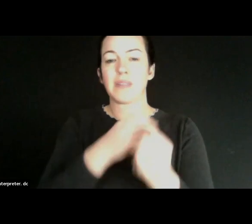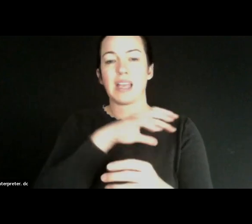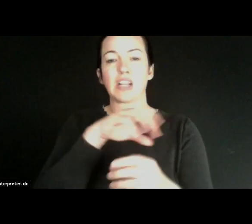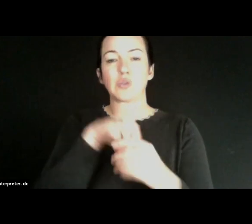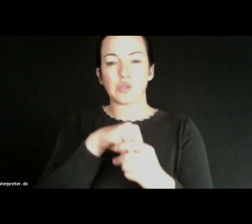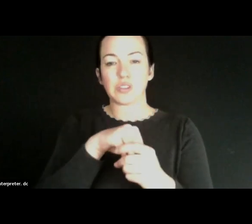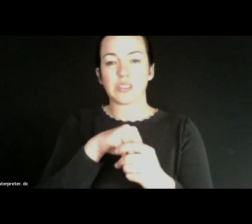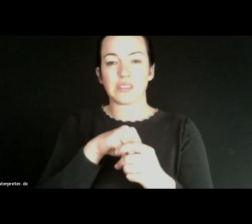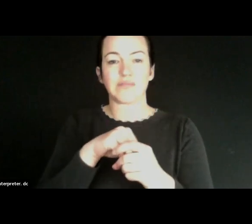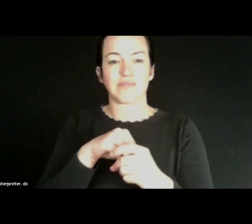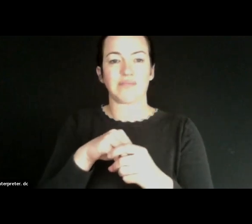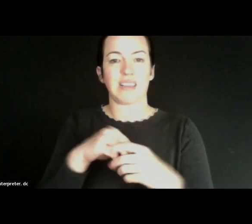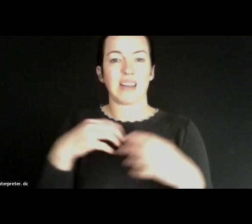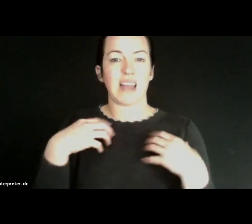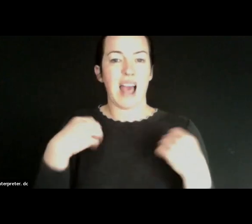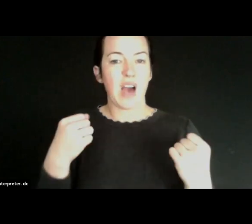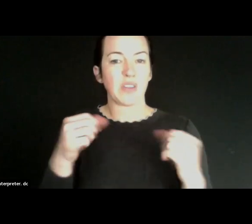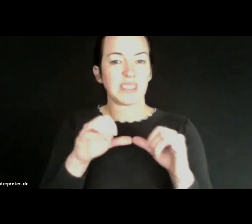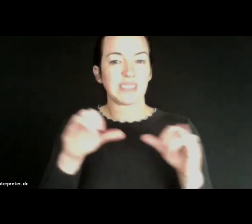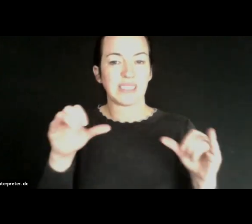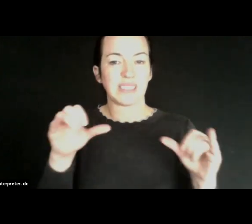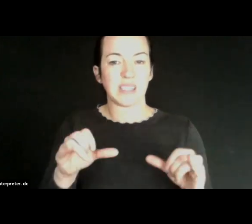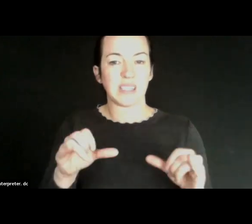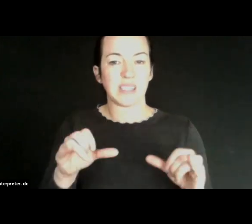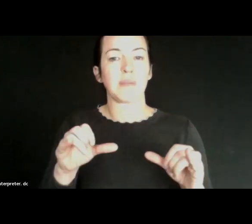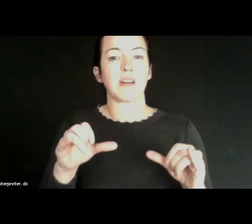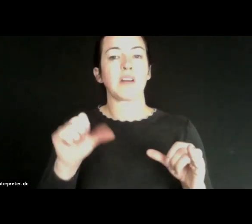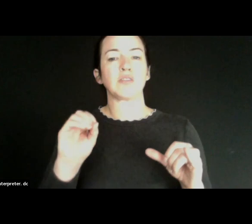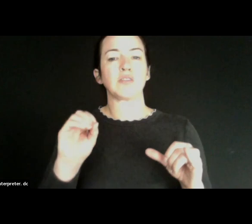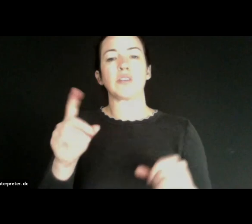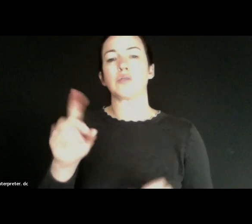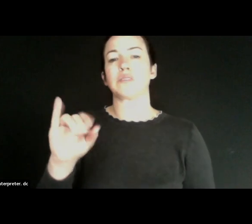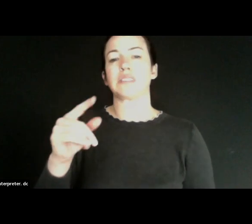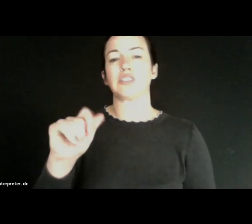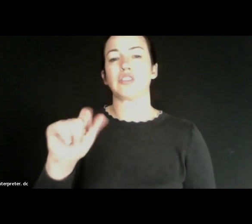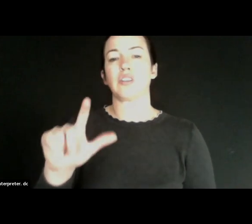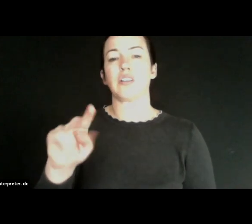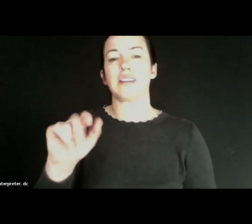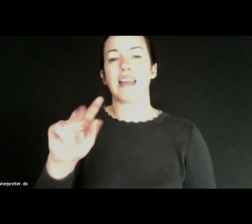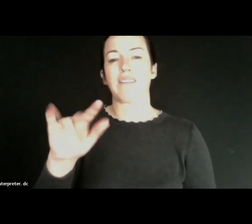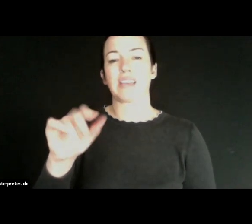within the health system. So putting intention on navigator is probably the most effective resource